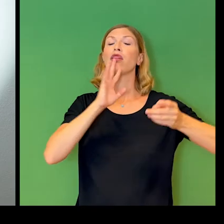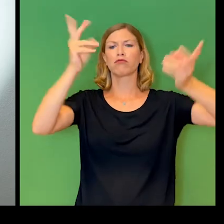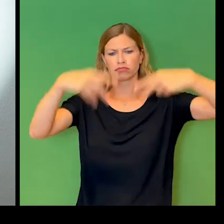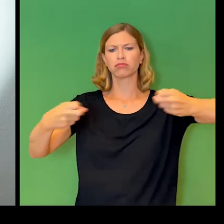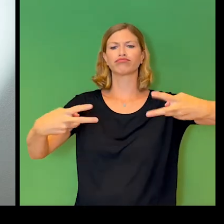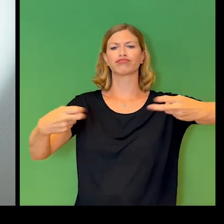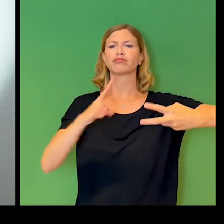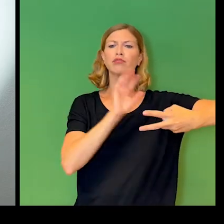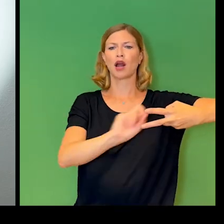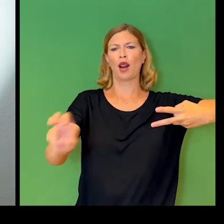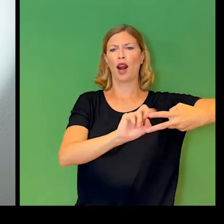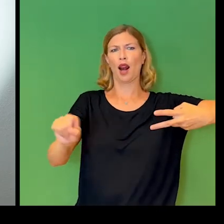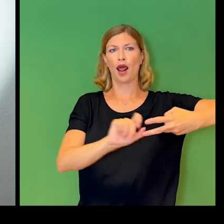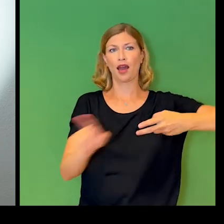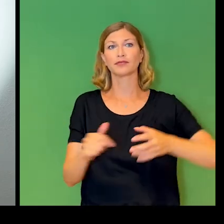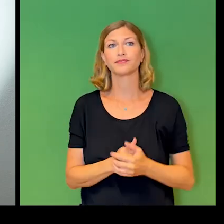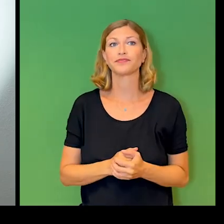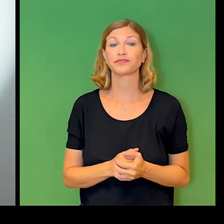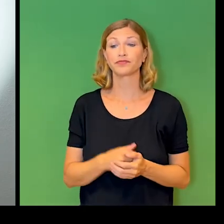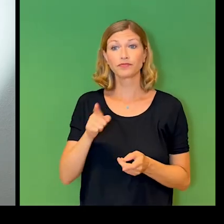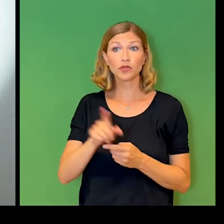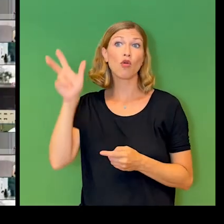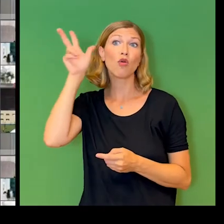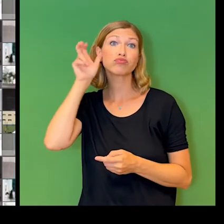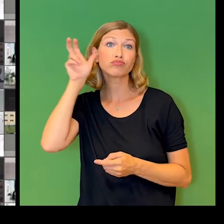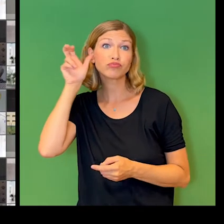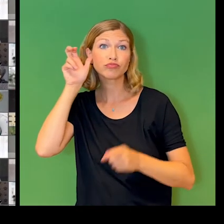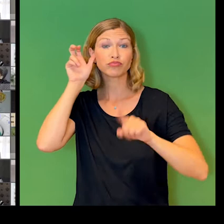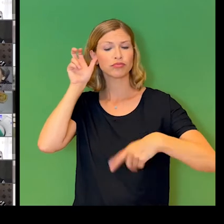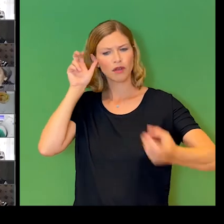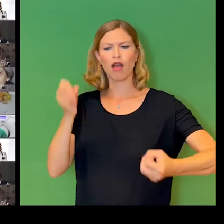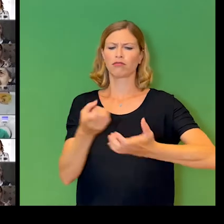generated by artificial intelligence when they listen to your voice.